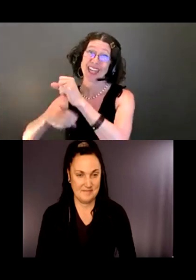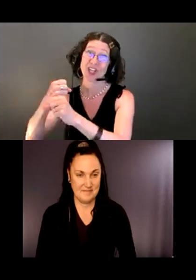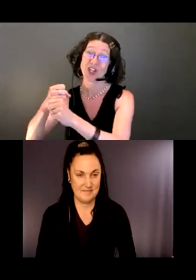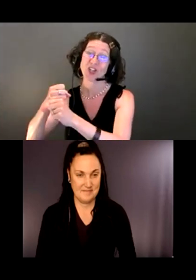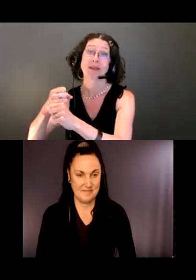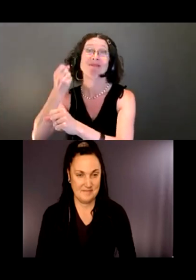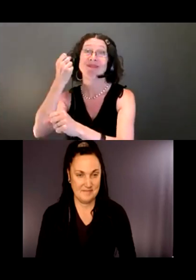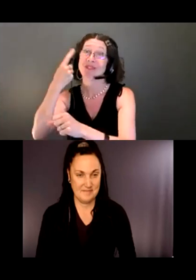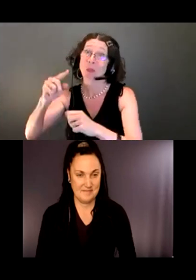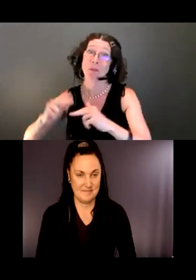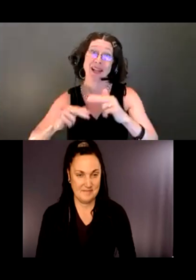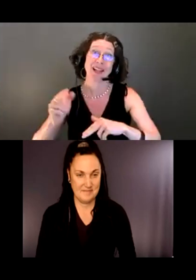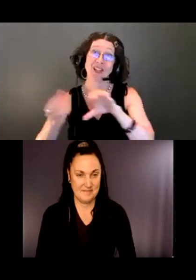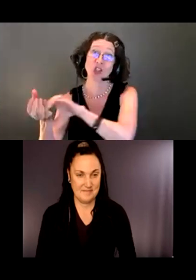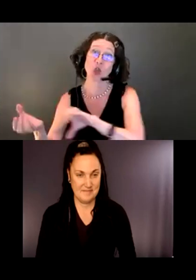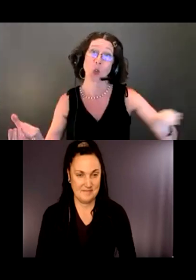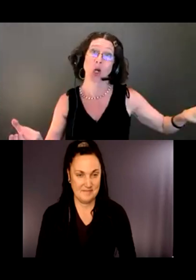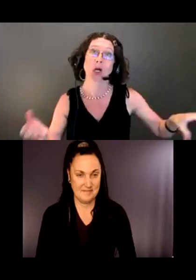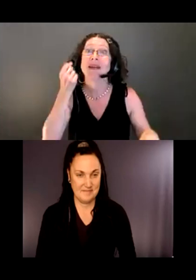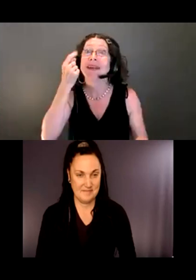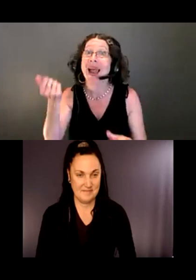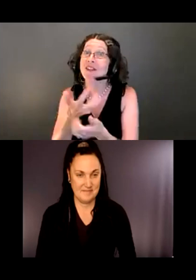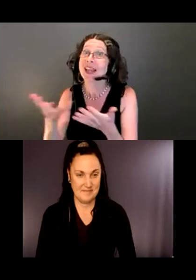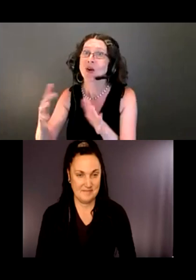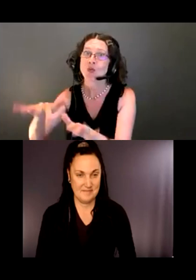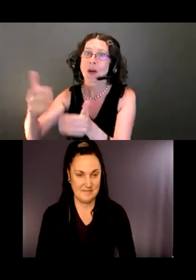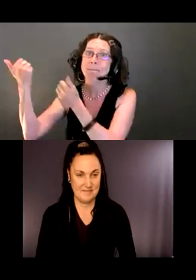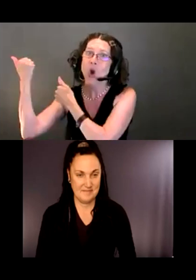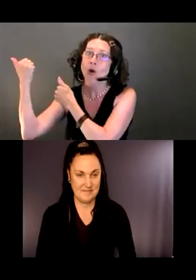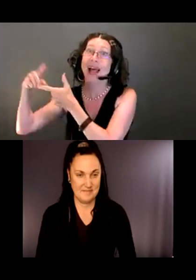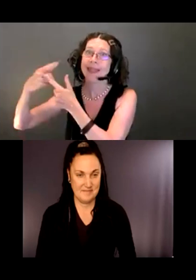We need to meet current ac accessibility standards and replace what's there.